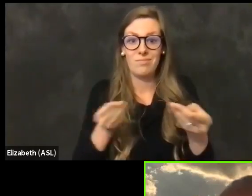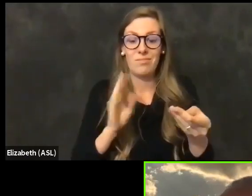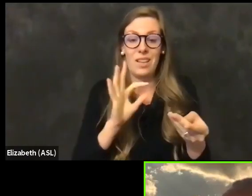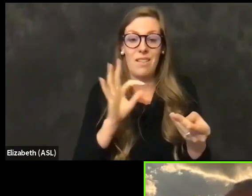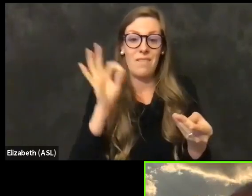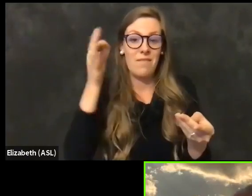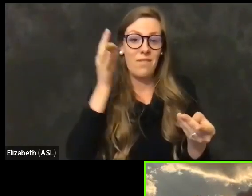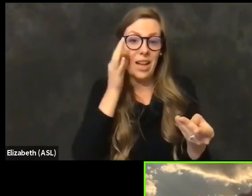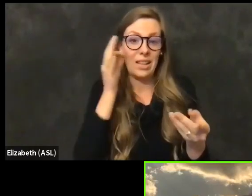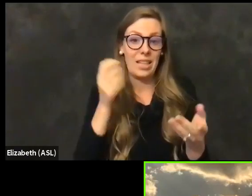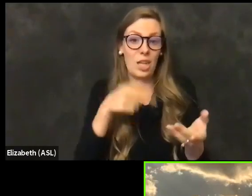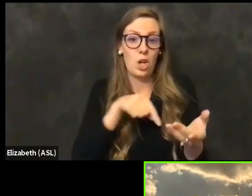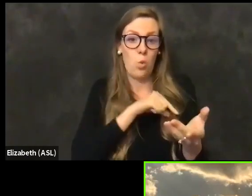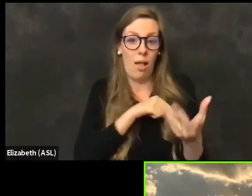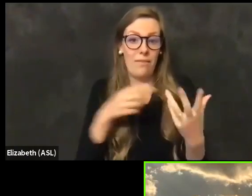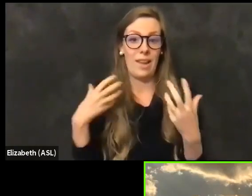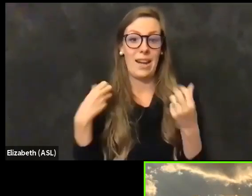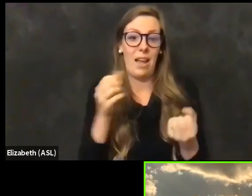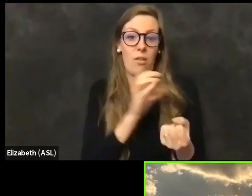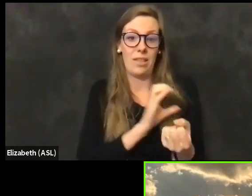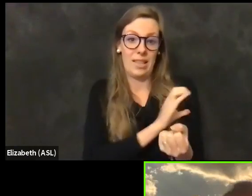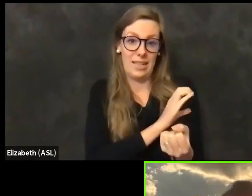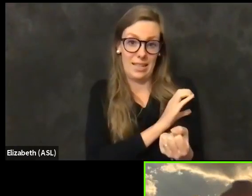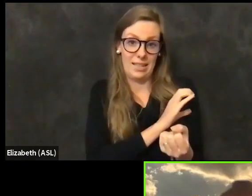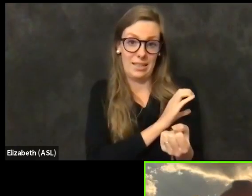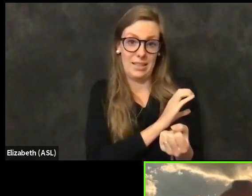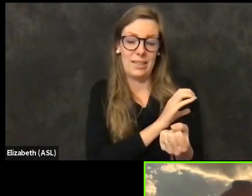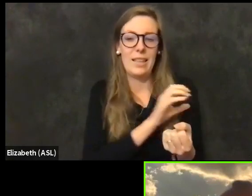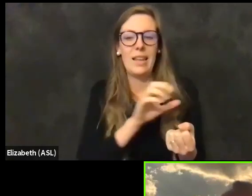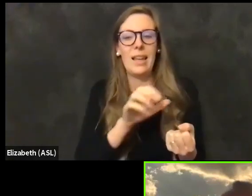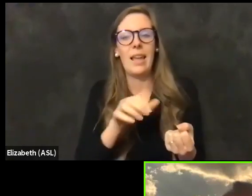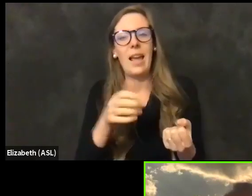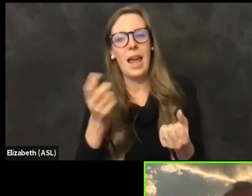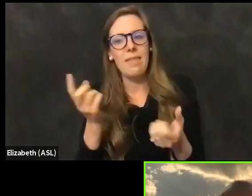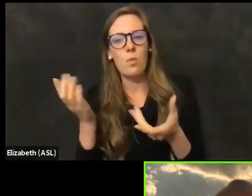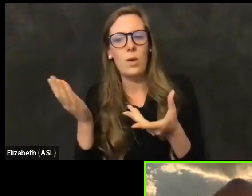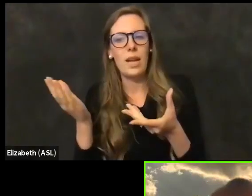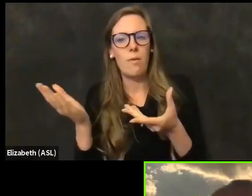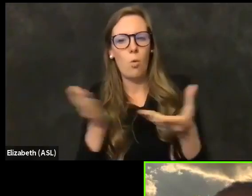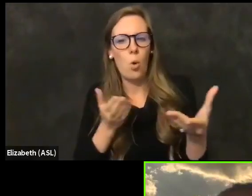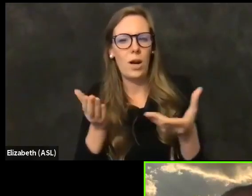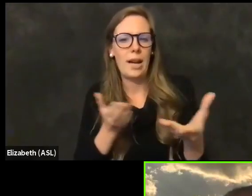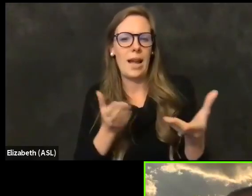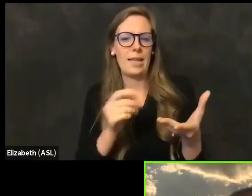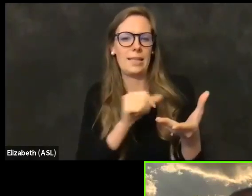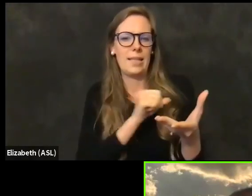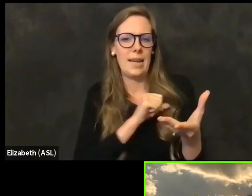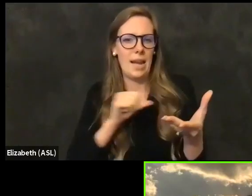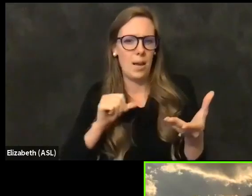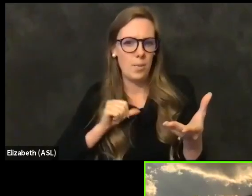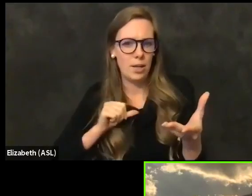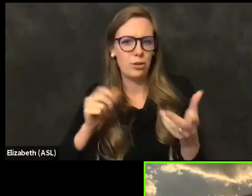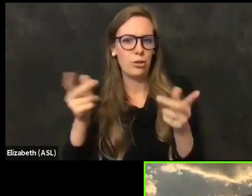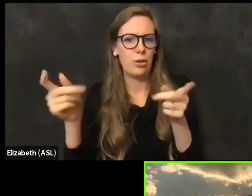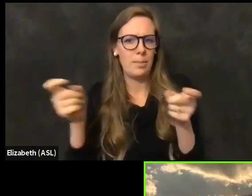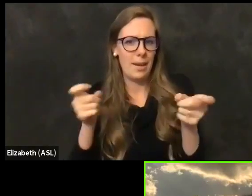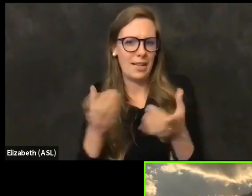And then on the other side, we are more of an organizer and administrator of our own. The only other things that I wanted to